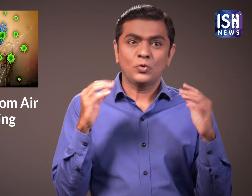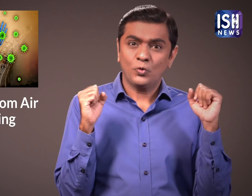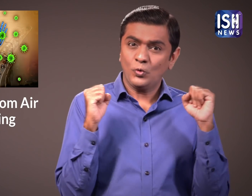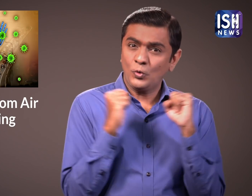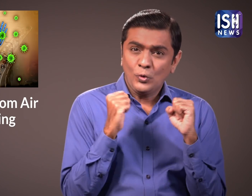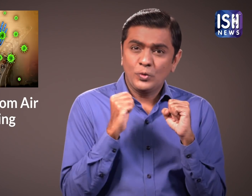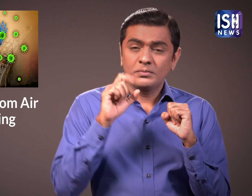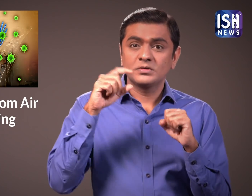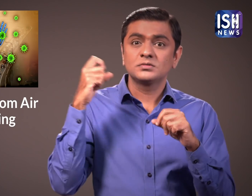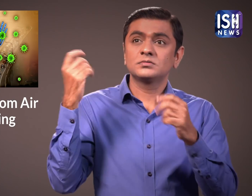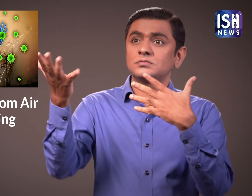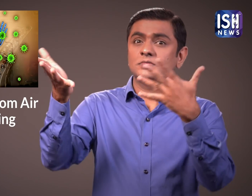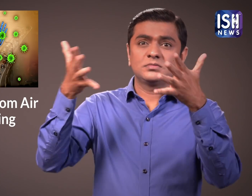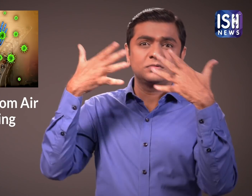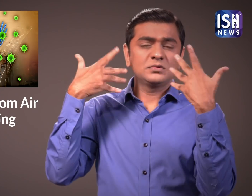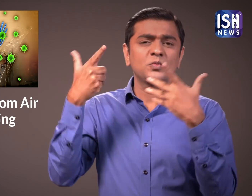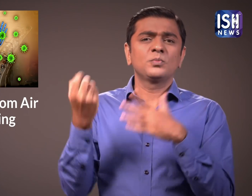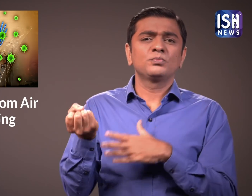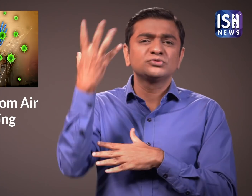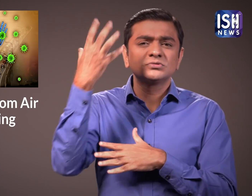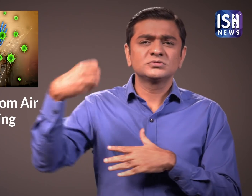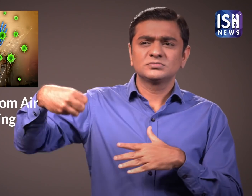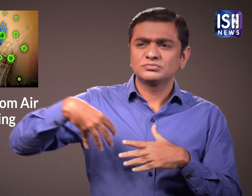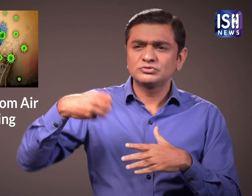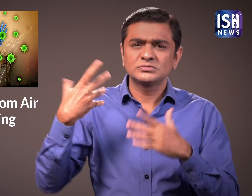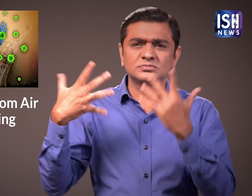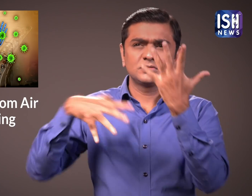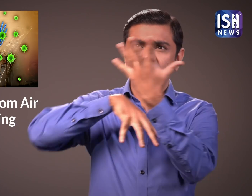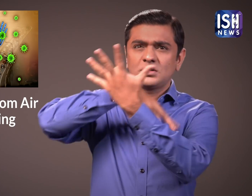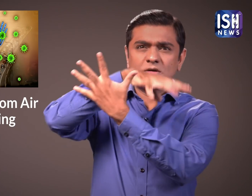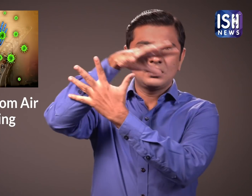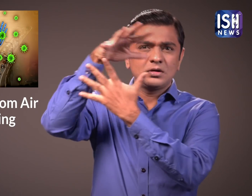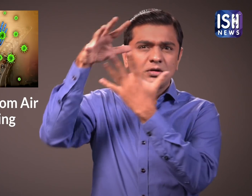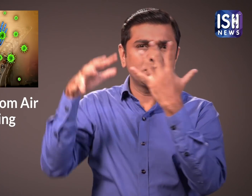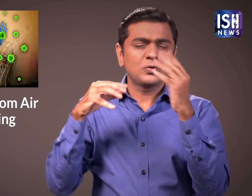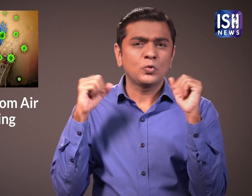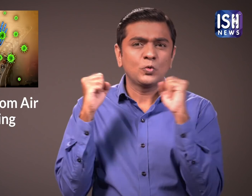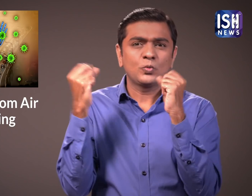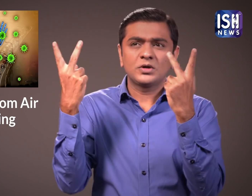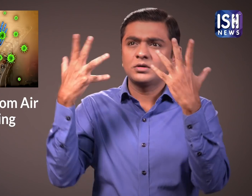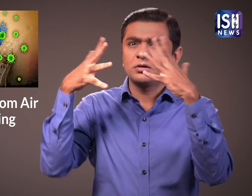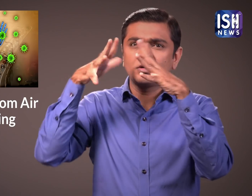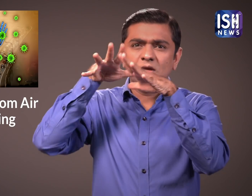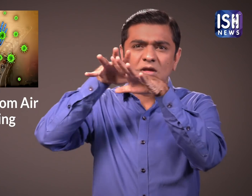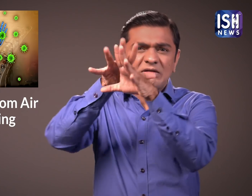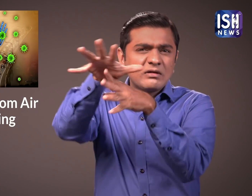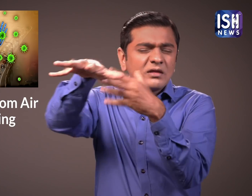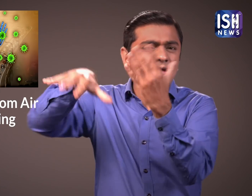The fog mixes with smoke from vehicles, resulting in smog.